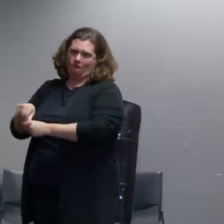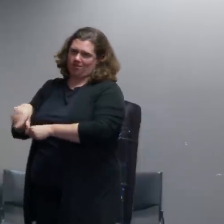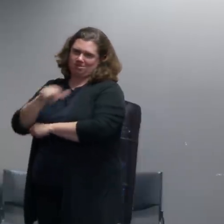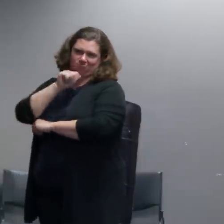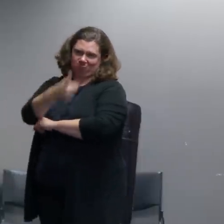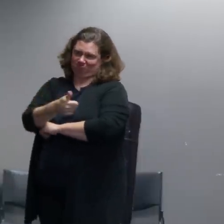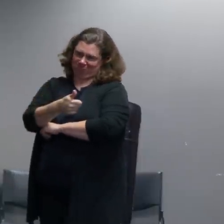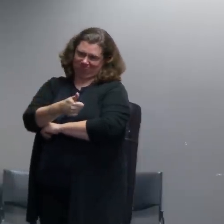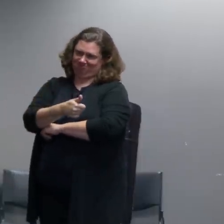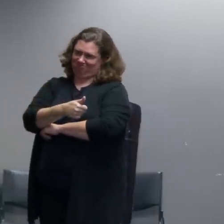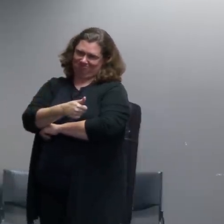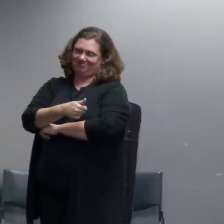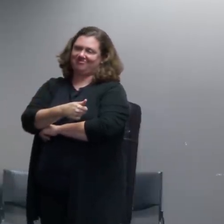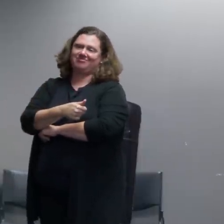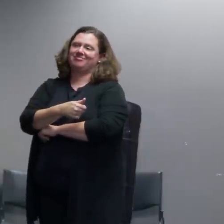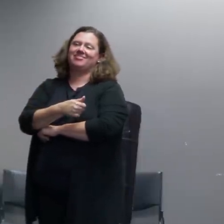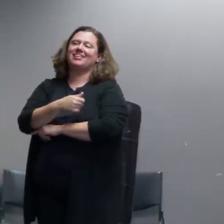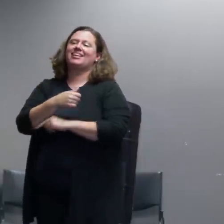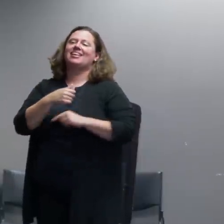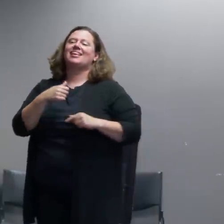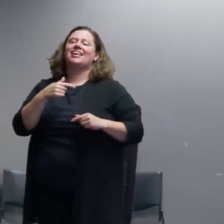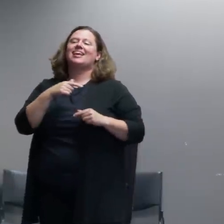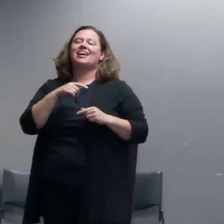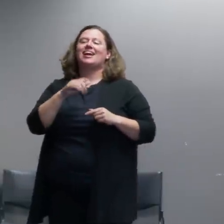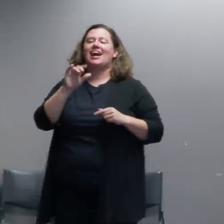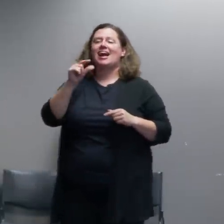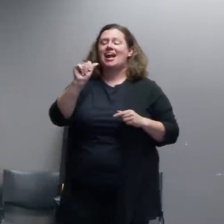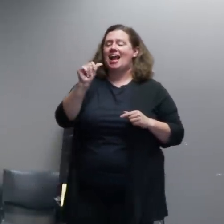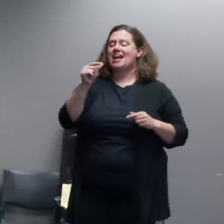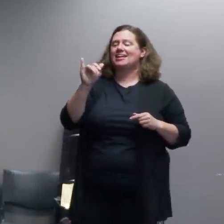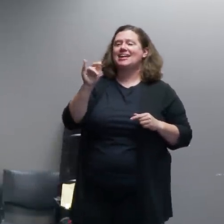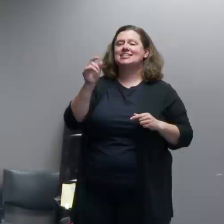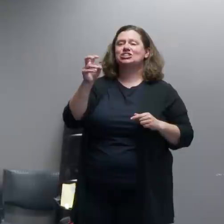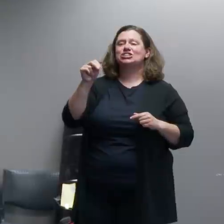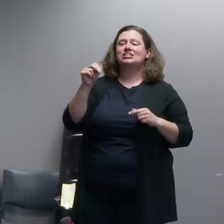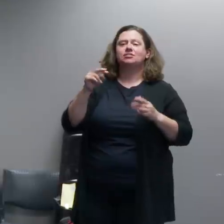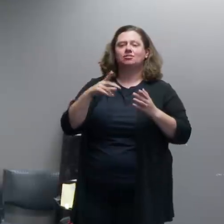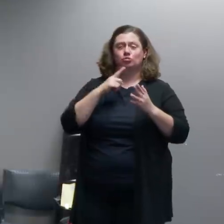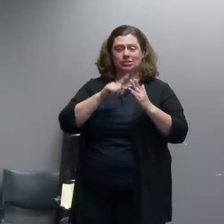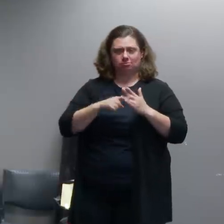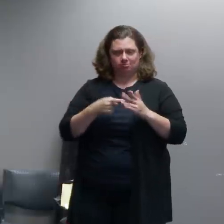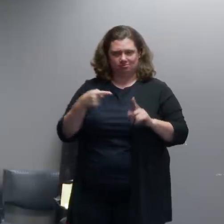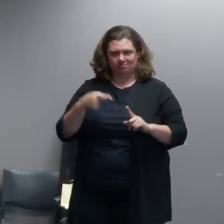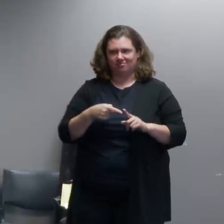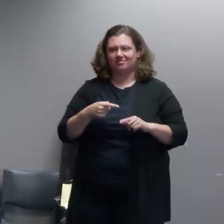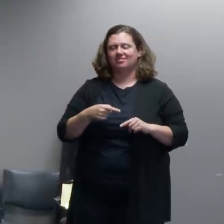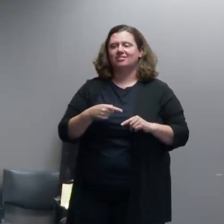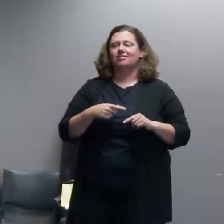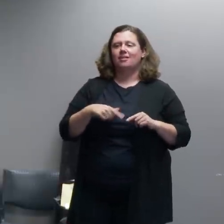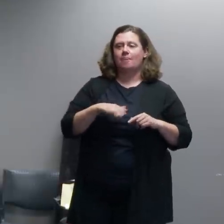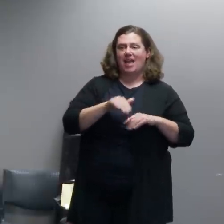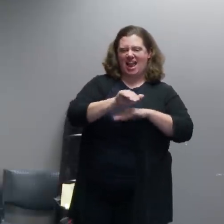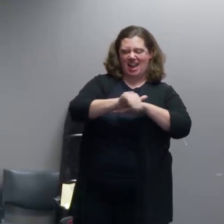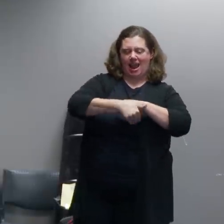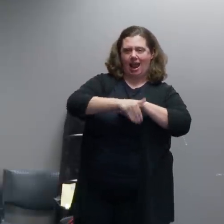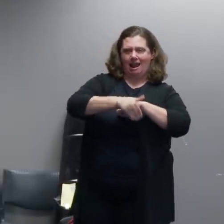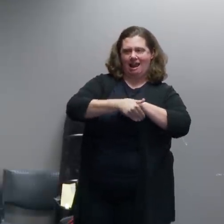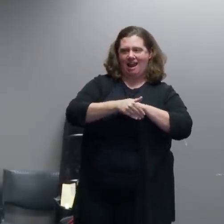is agitators are people who come down here throughout the night and attempt to instigate attacks on